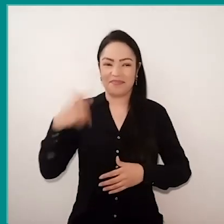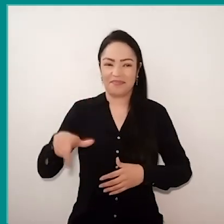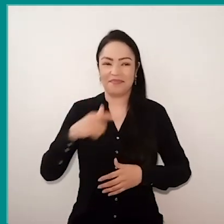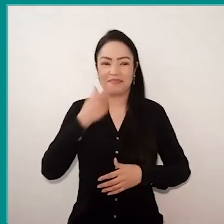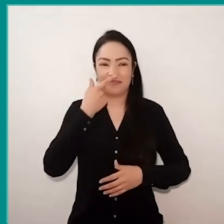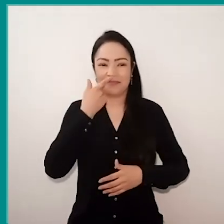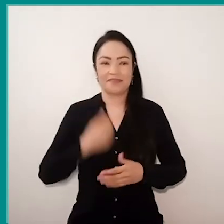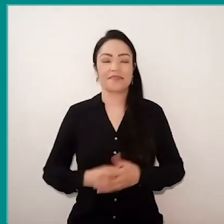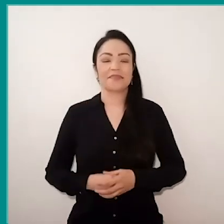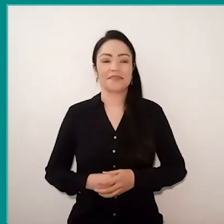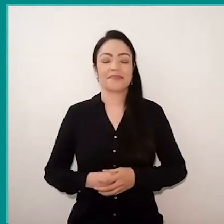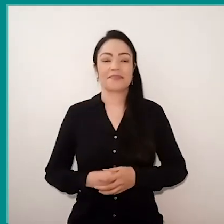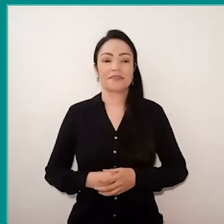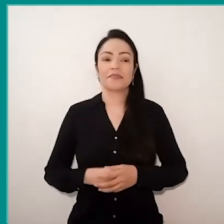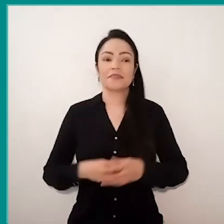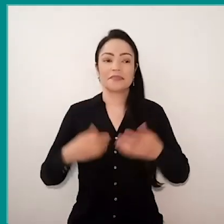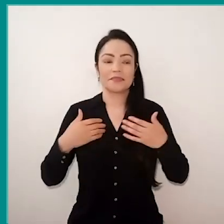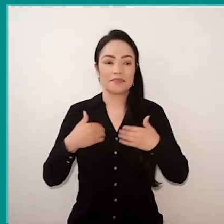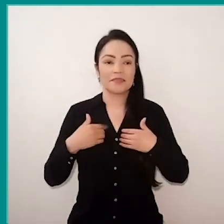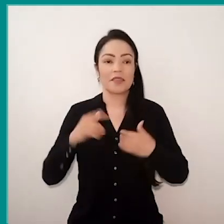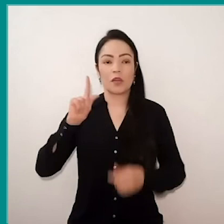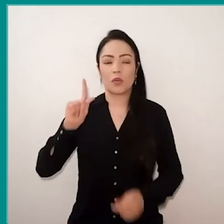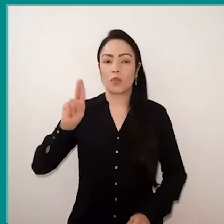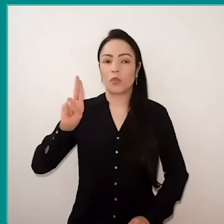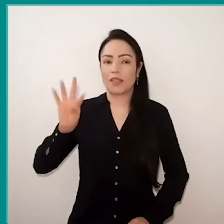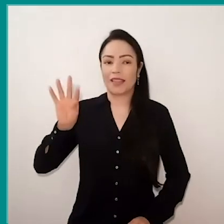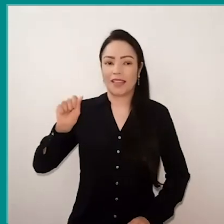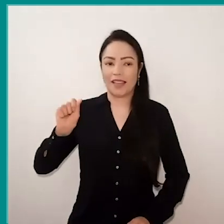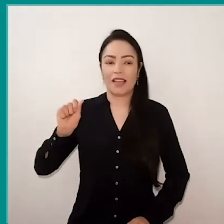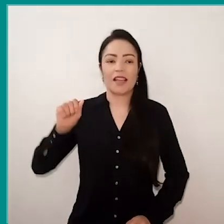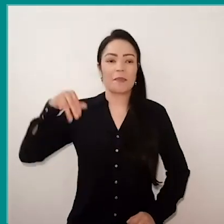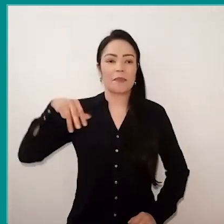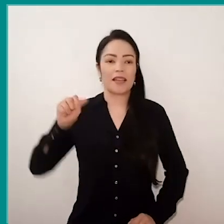Well, I'm Guta, Maria Augusta, but you can call me Guta.